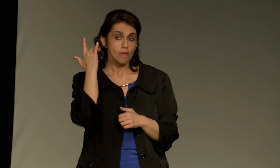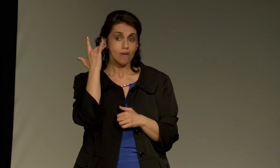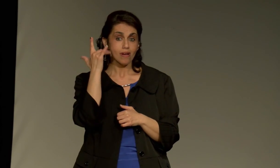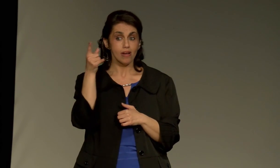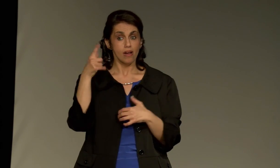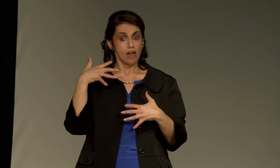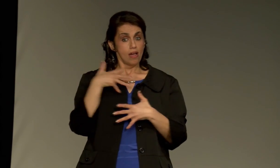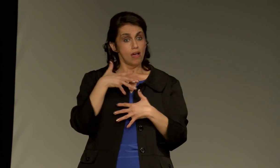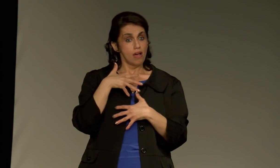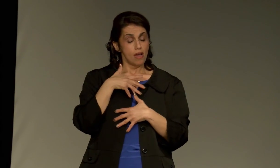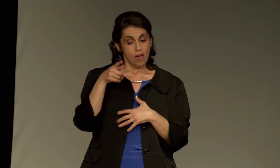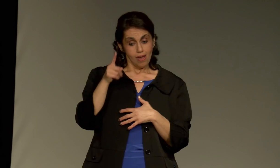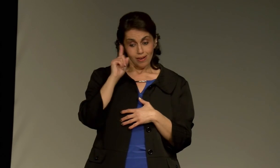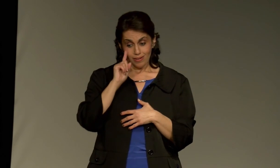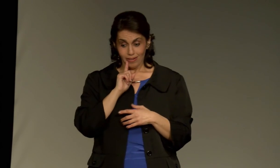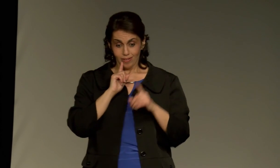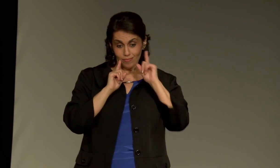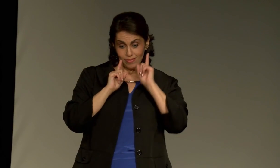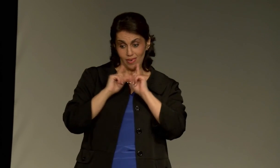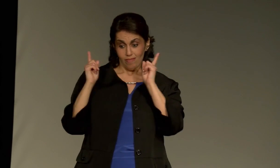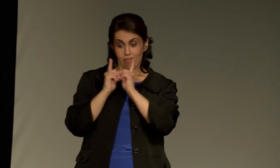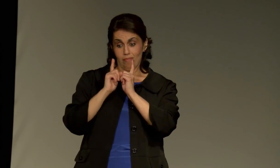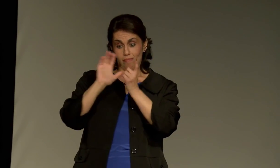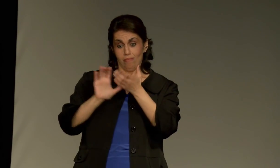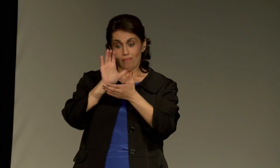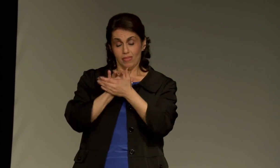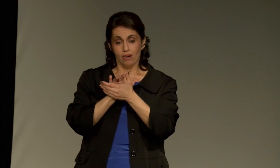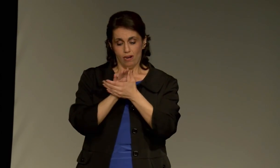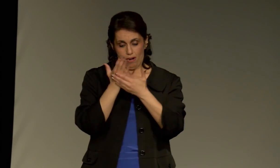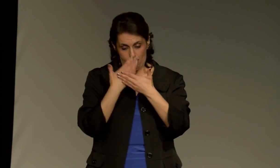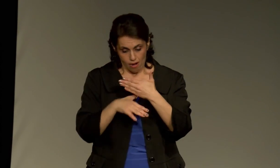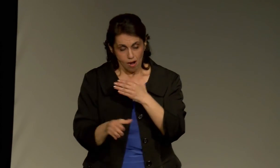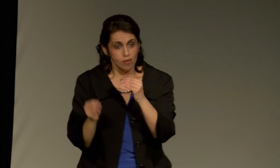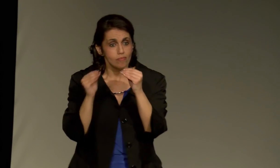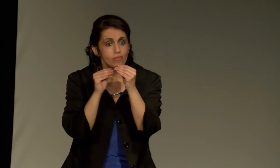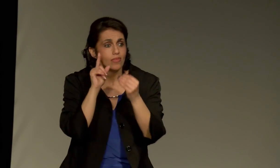He said it was not a good idea, because if a deaf person met and married another deaf